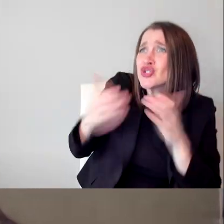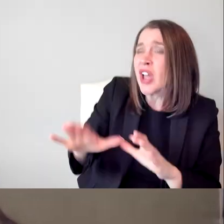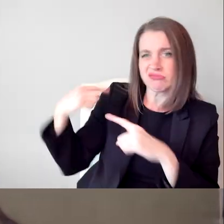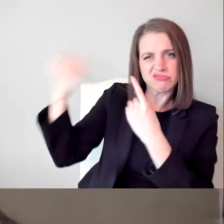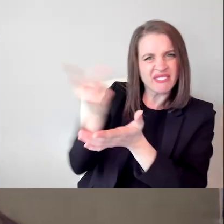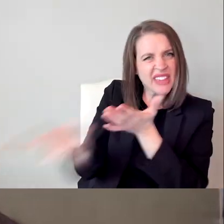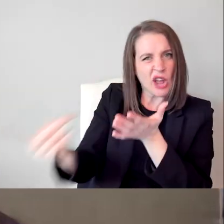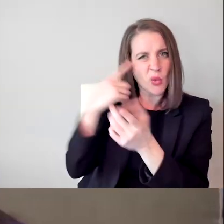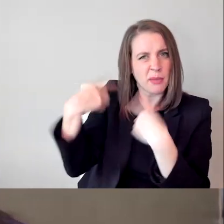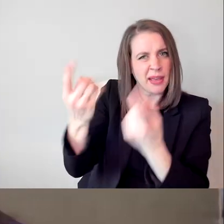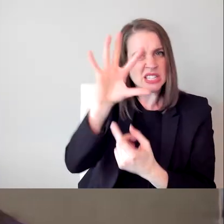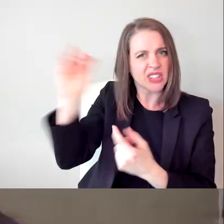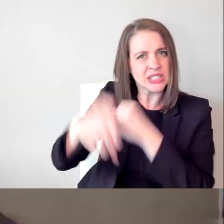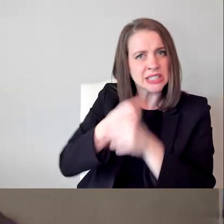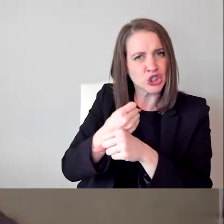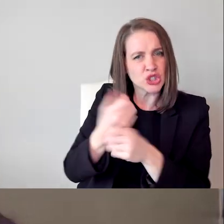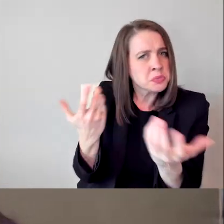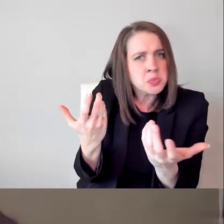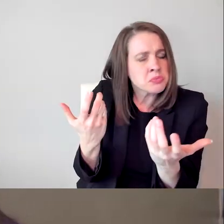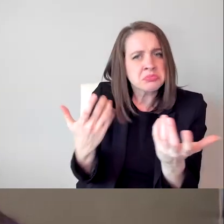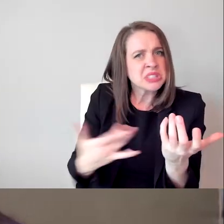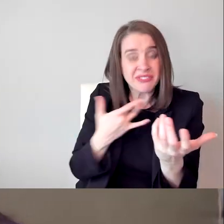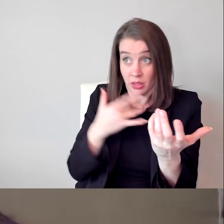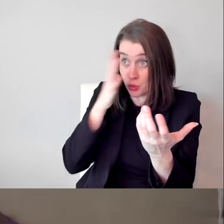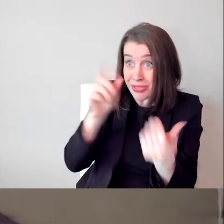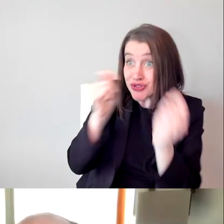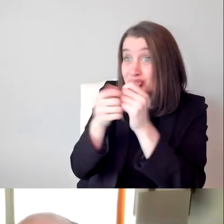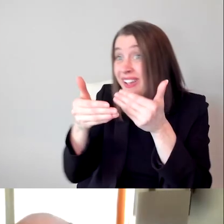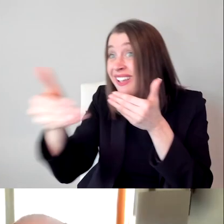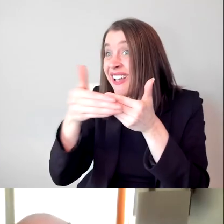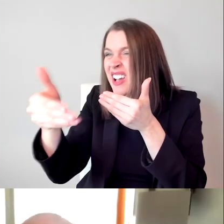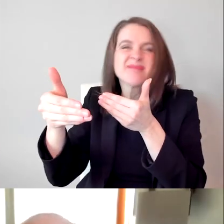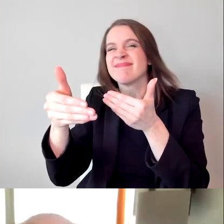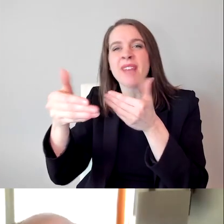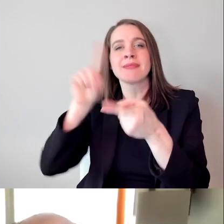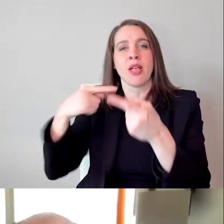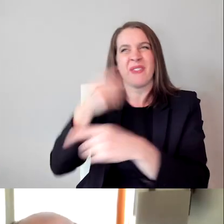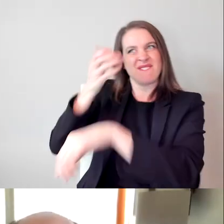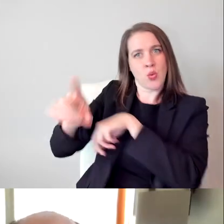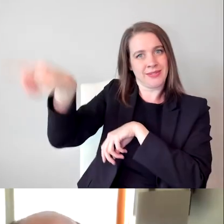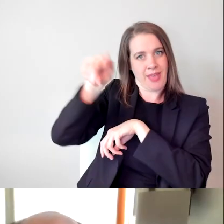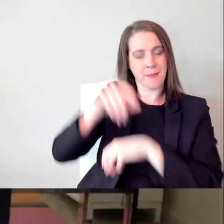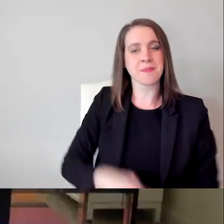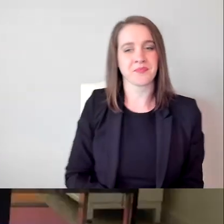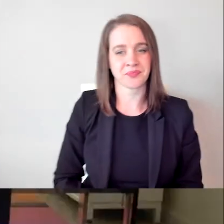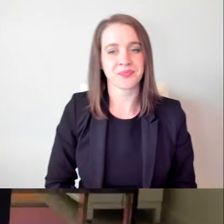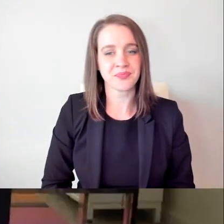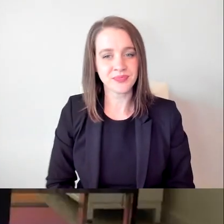and it doesn't look like it's going to change unless it's forced to. We still have such an uphill battle